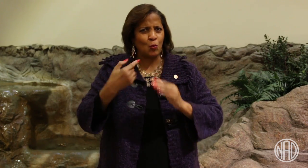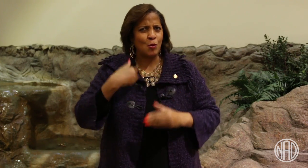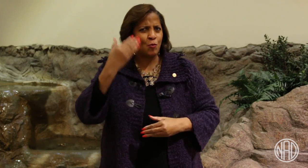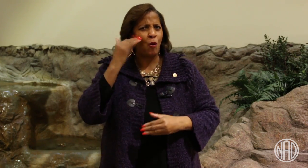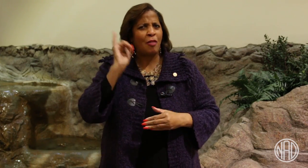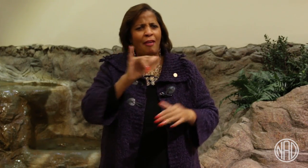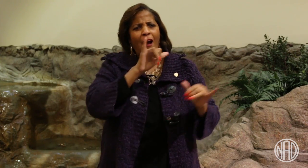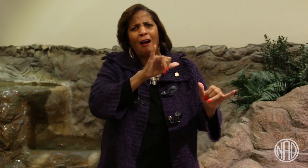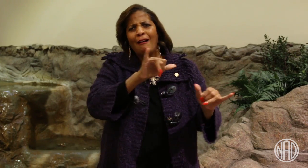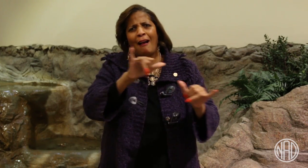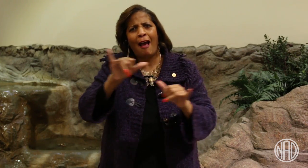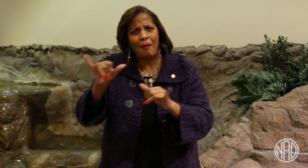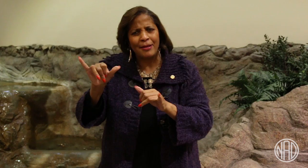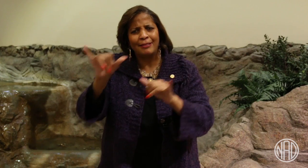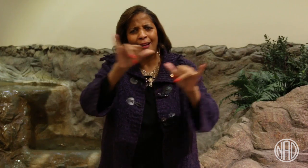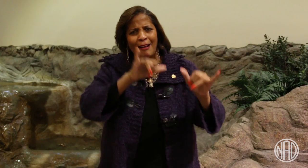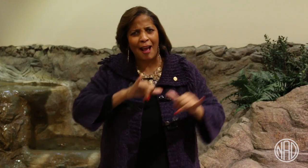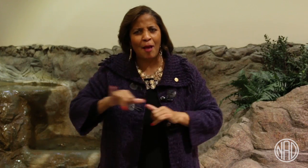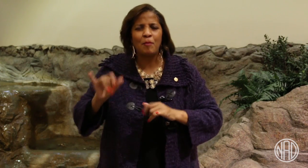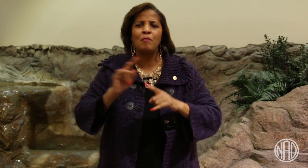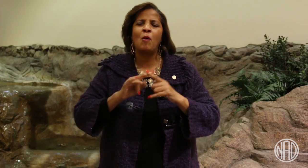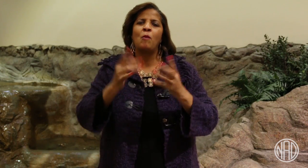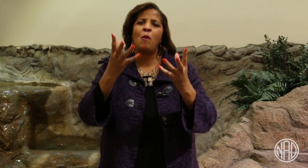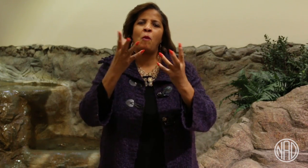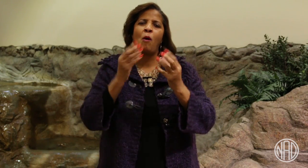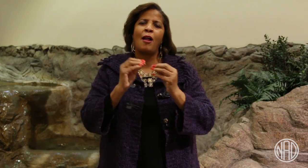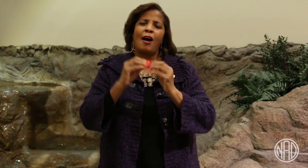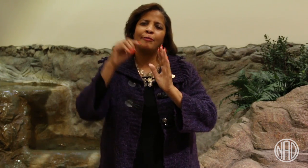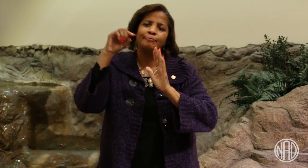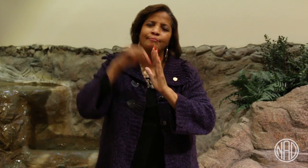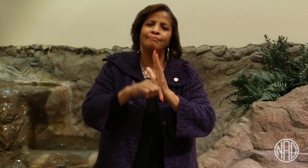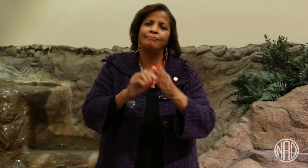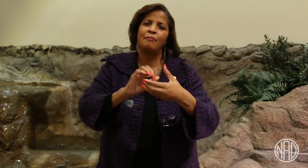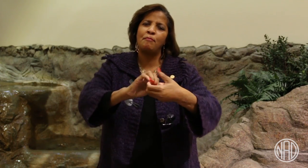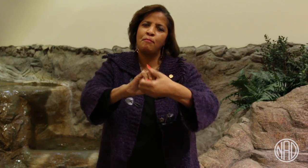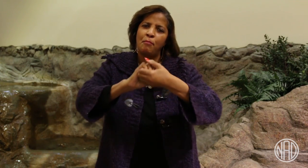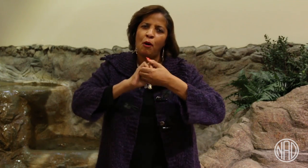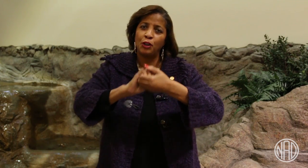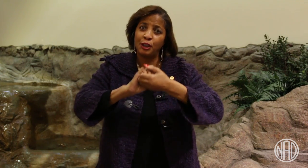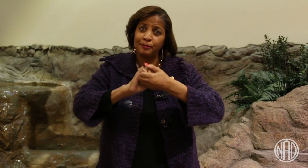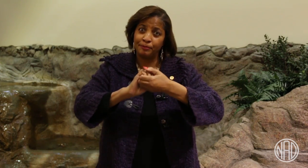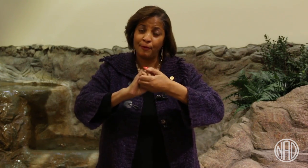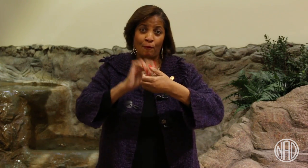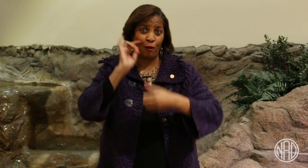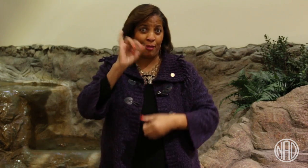We look forward to a meaningful partnership.